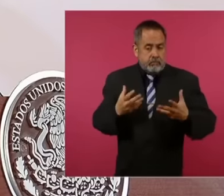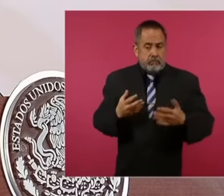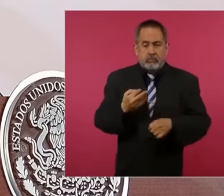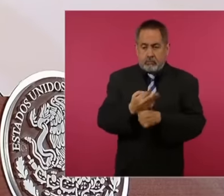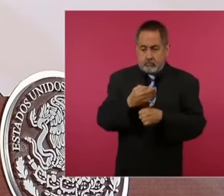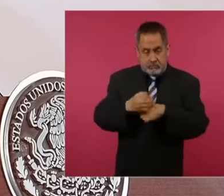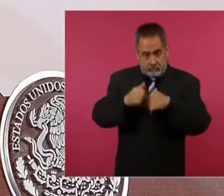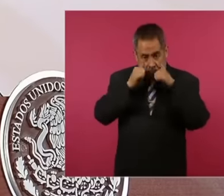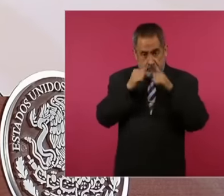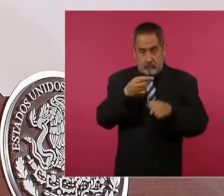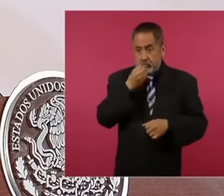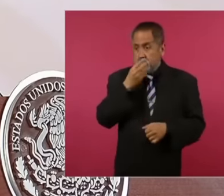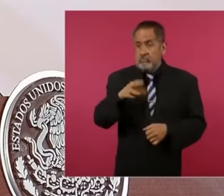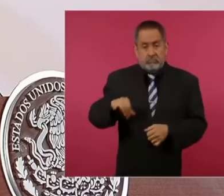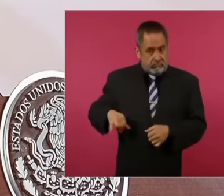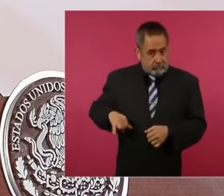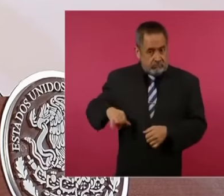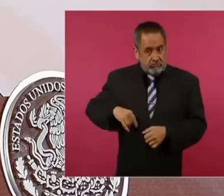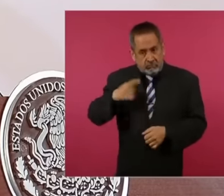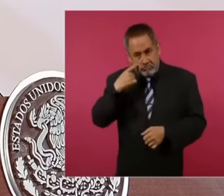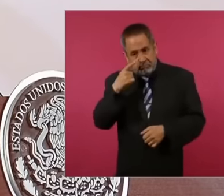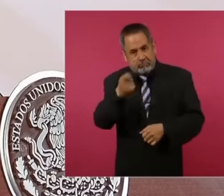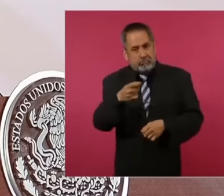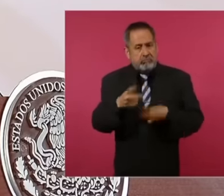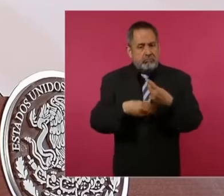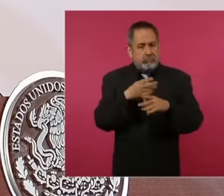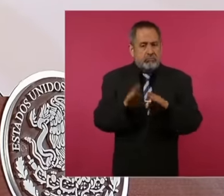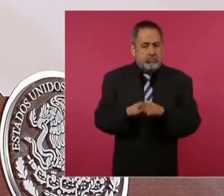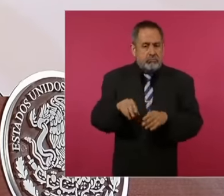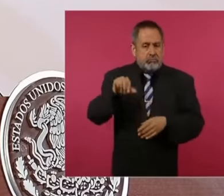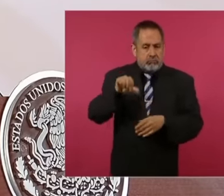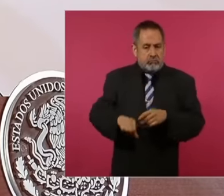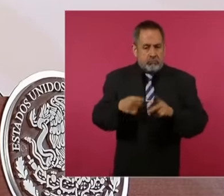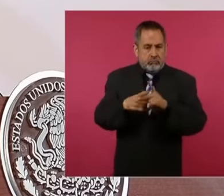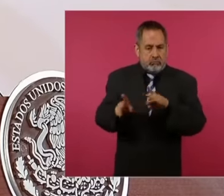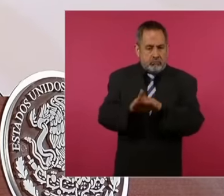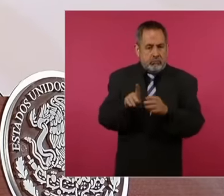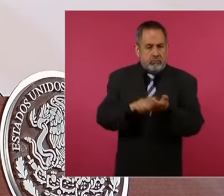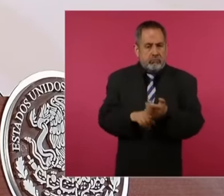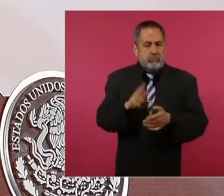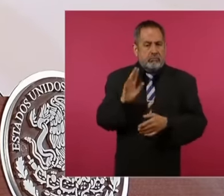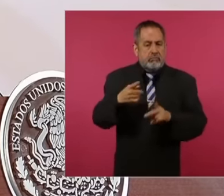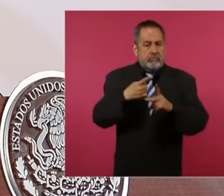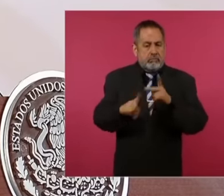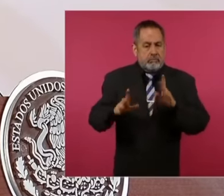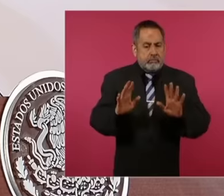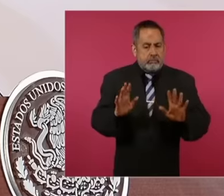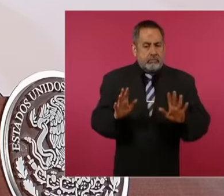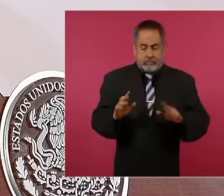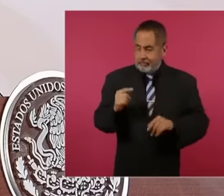that is very interesting so today they begin now, in fact they started now because they started at 8 in